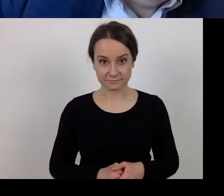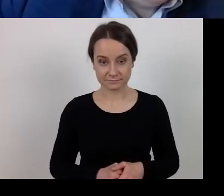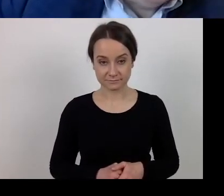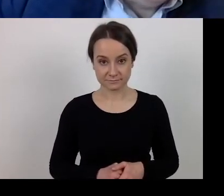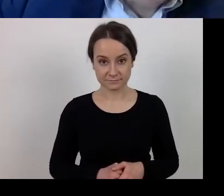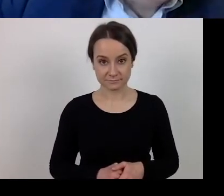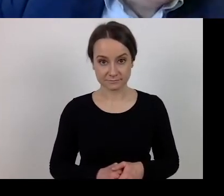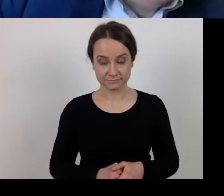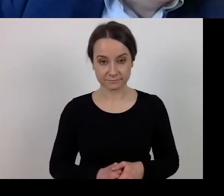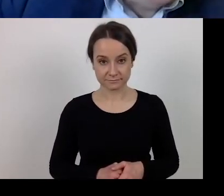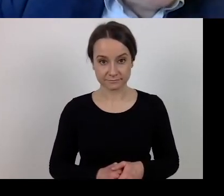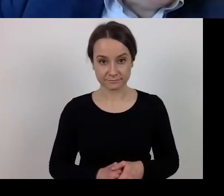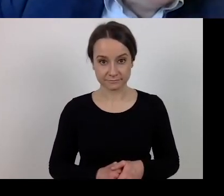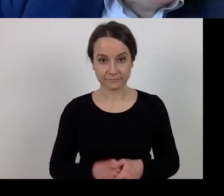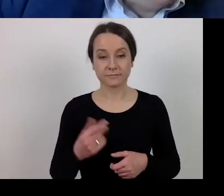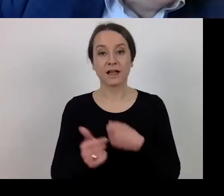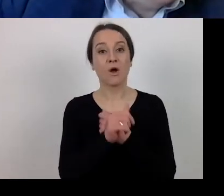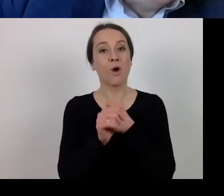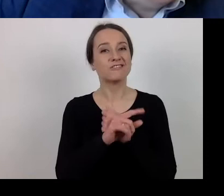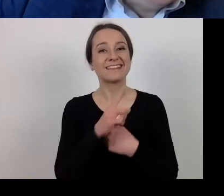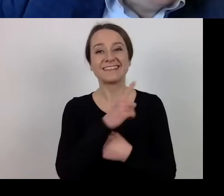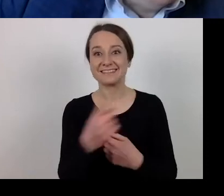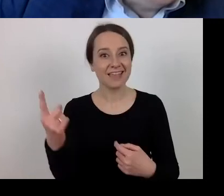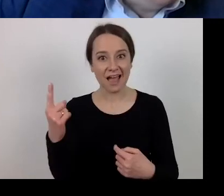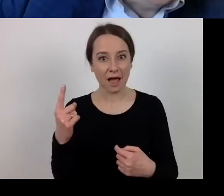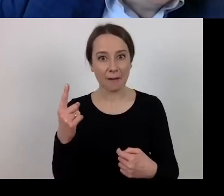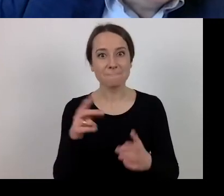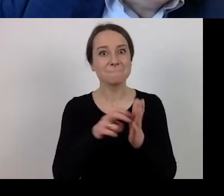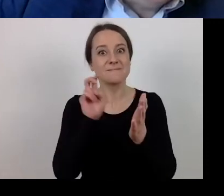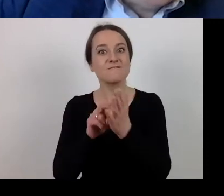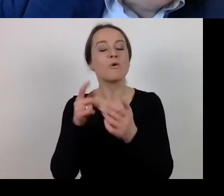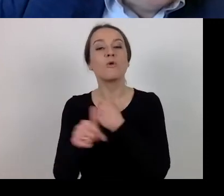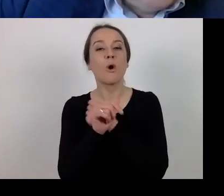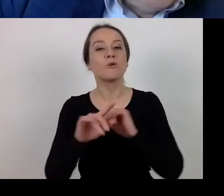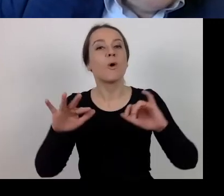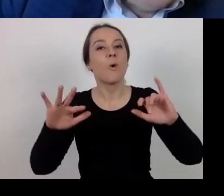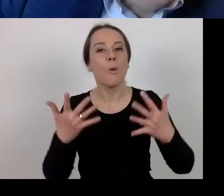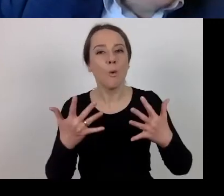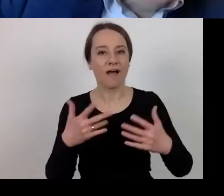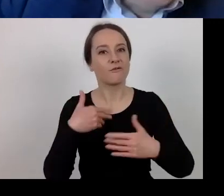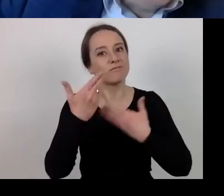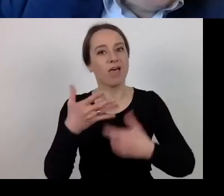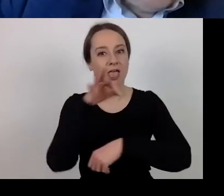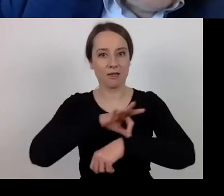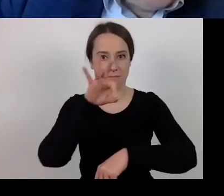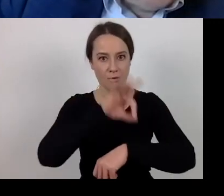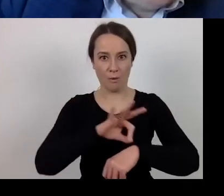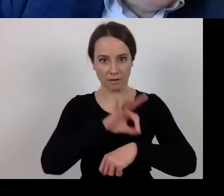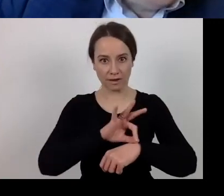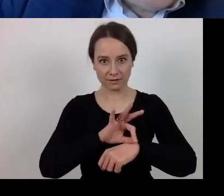that waivers have been made to facilitate project implementation in view of difficulties